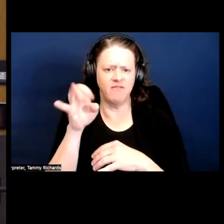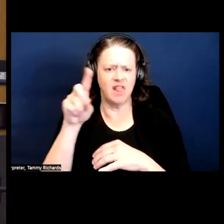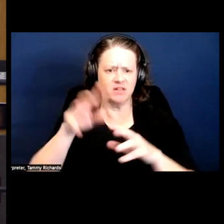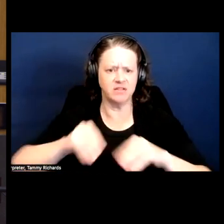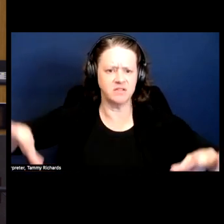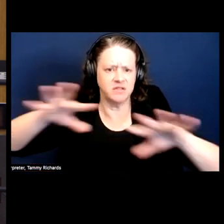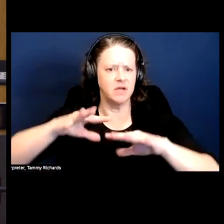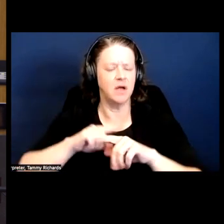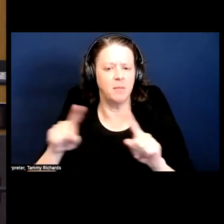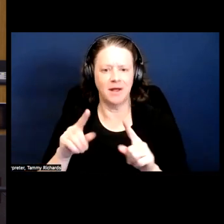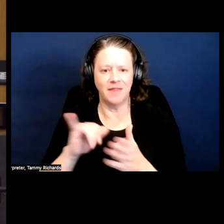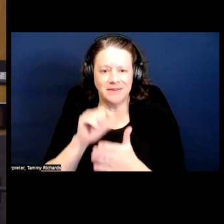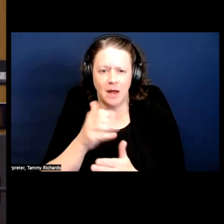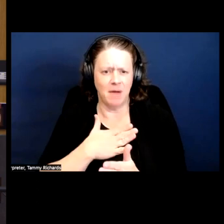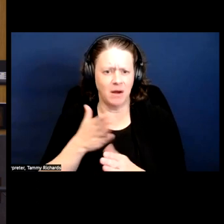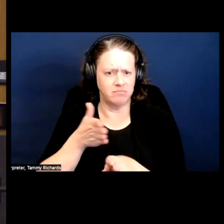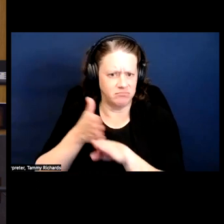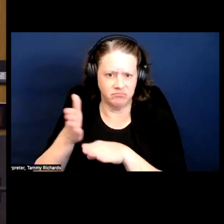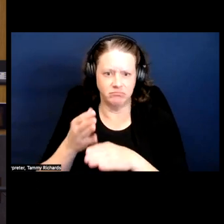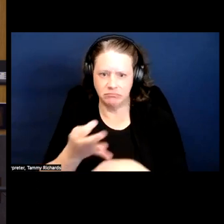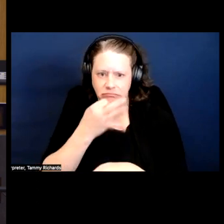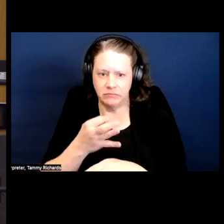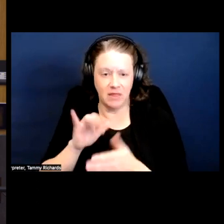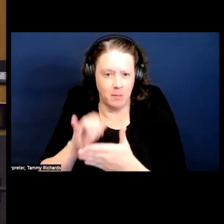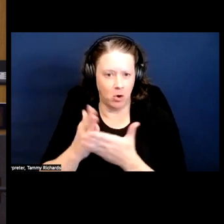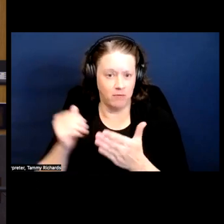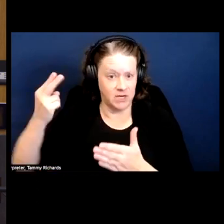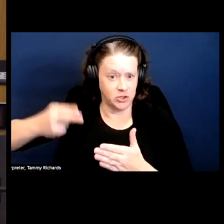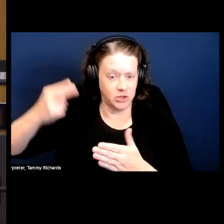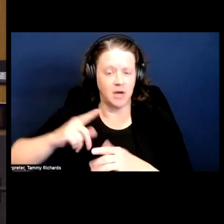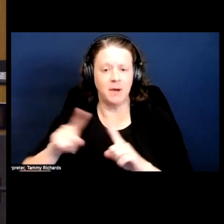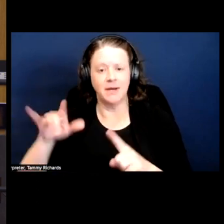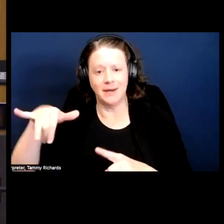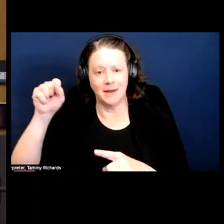It's not my area of expertise, right, that part of history, but it's definitely there